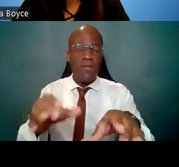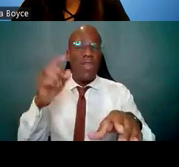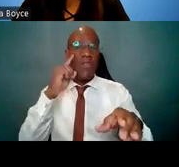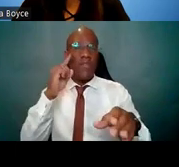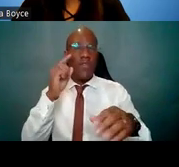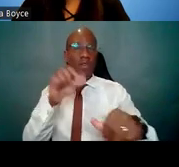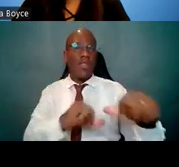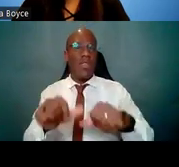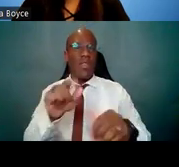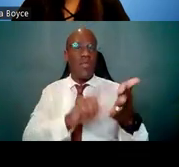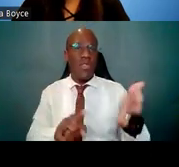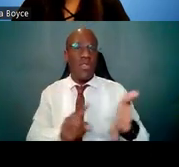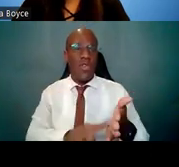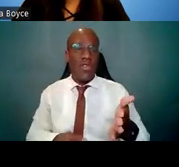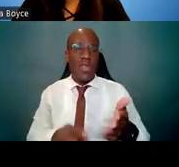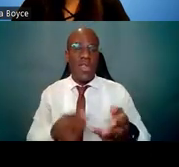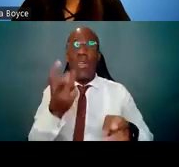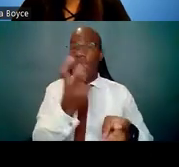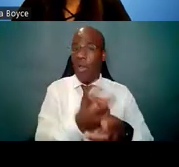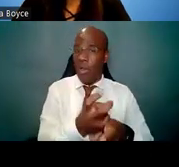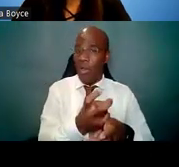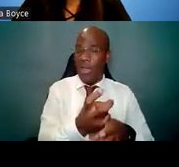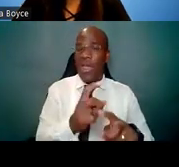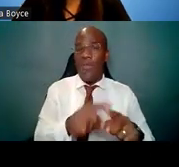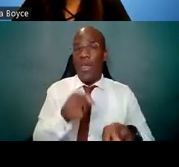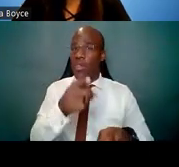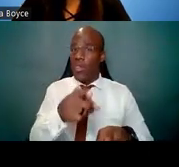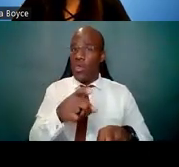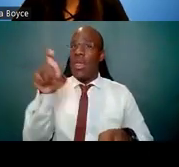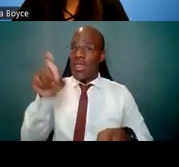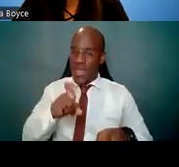but this is not the time to be modest with your achievements; you really want to sell yourself here.